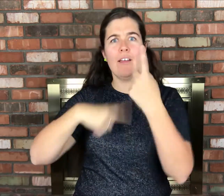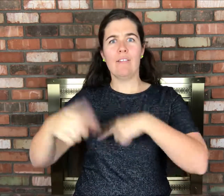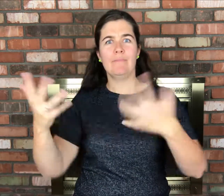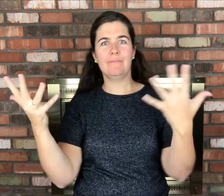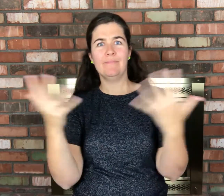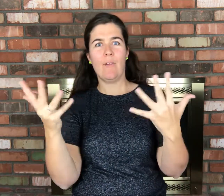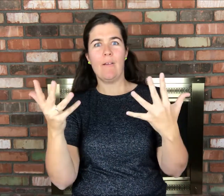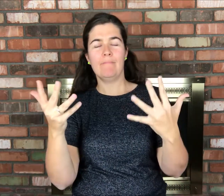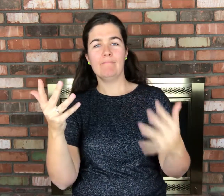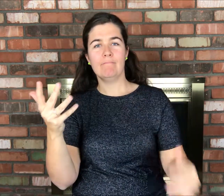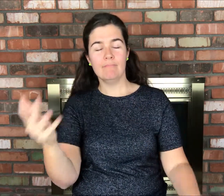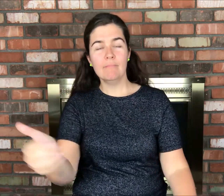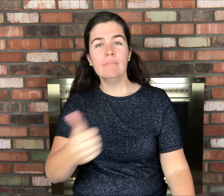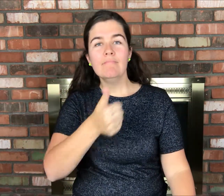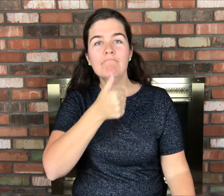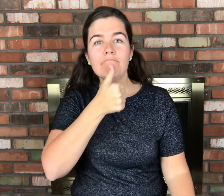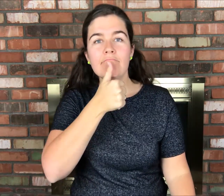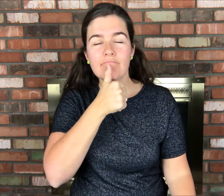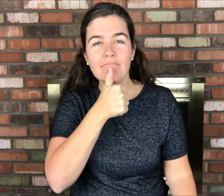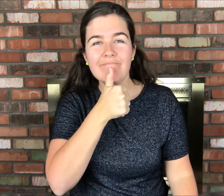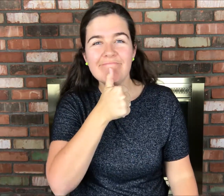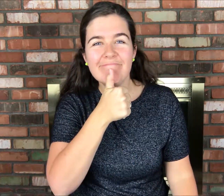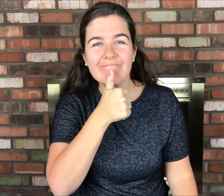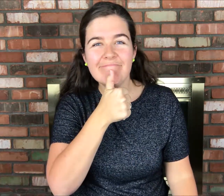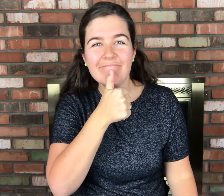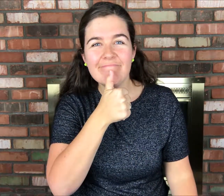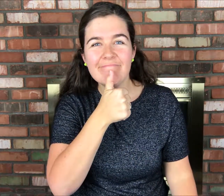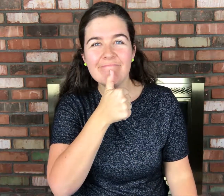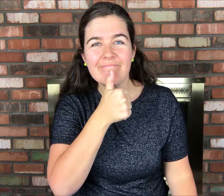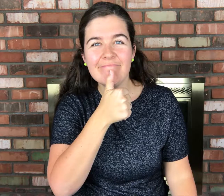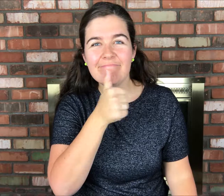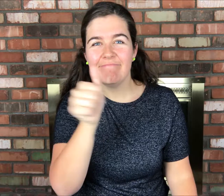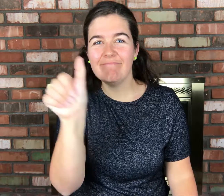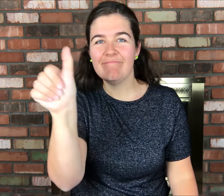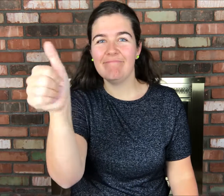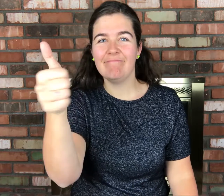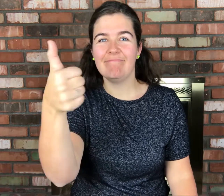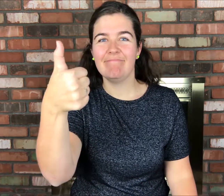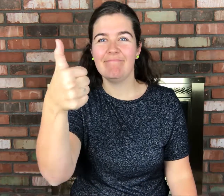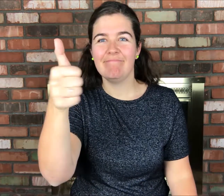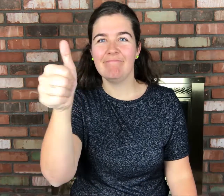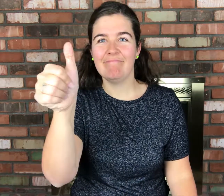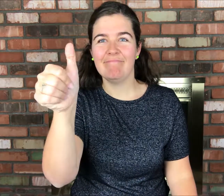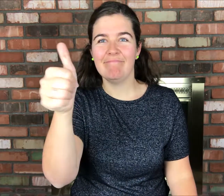Their sign is: FATHER (this hand shape)